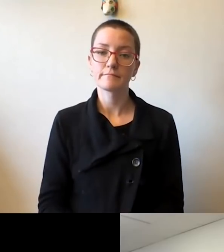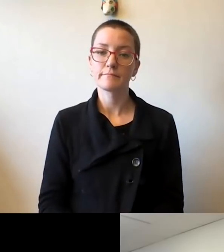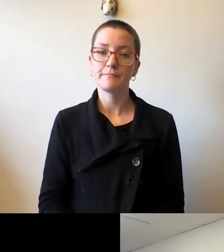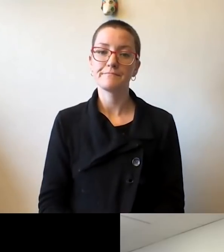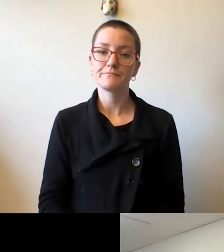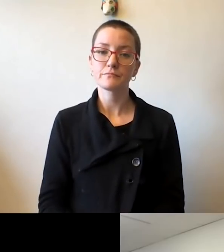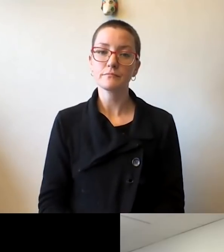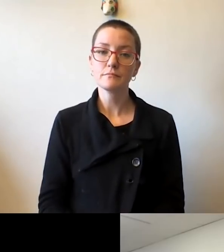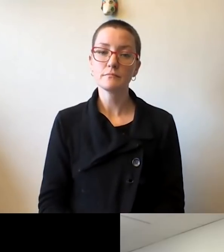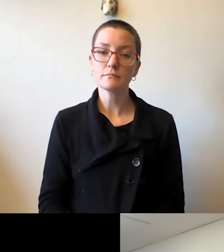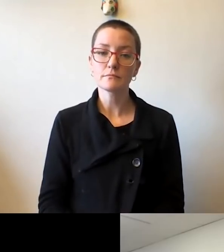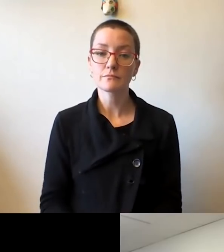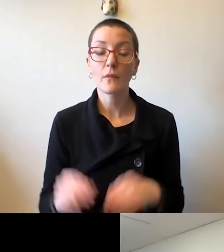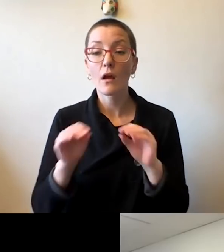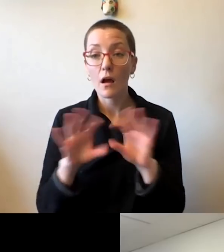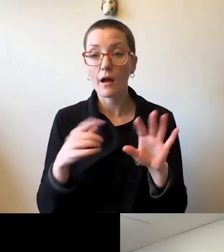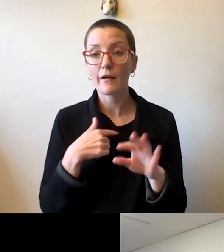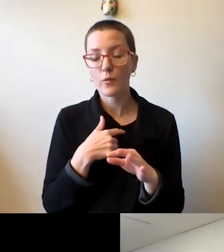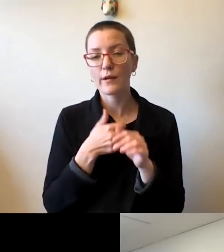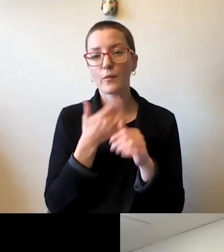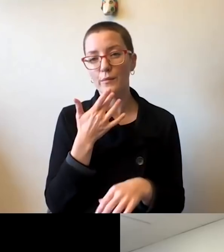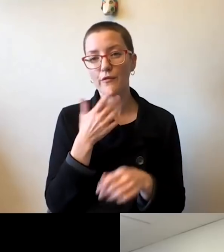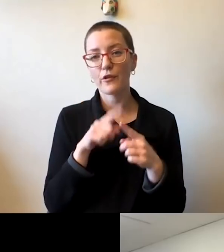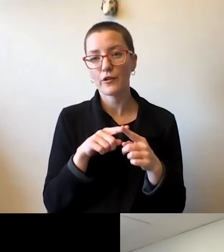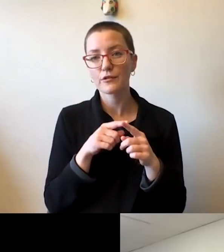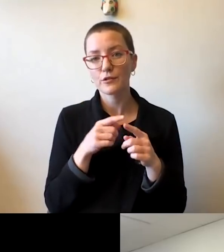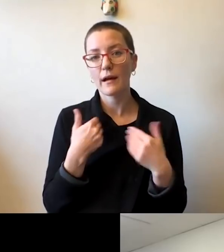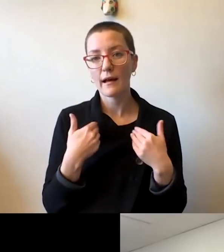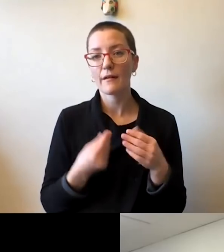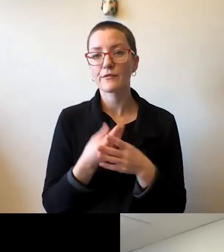Obviously, we would prefer to follow a regular academic calendar, including having spring break.